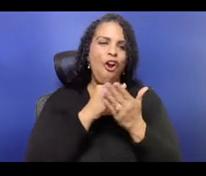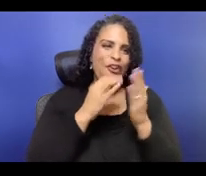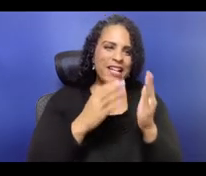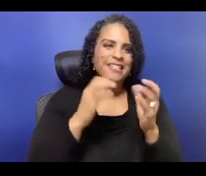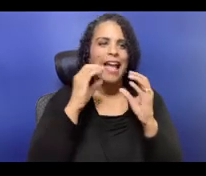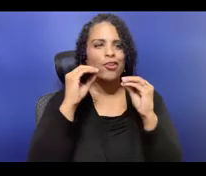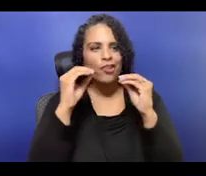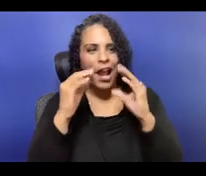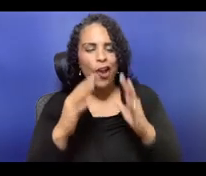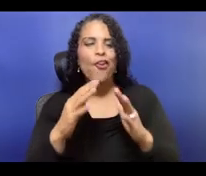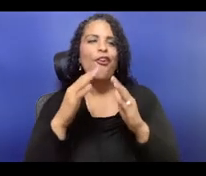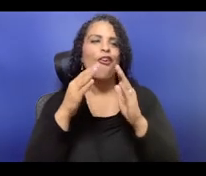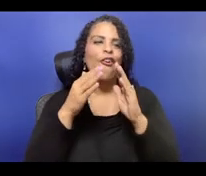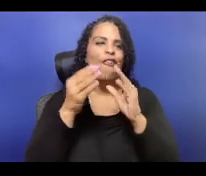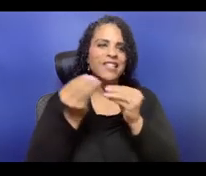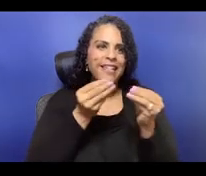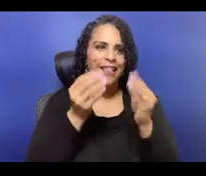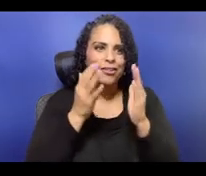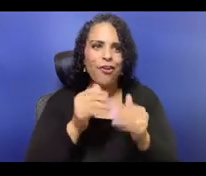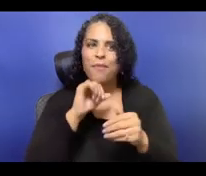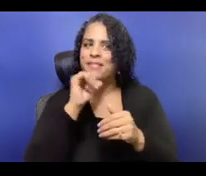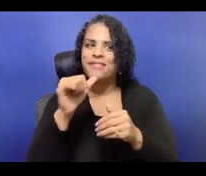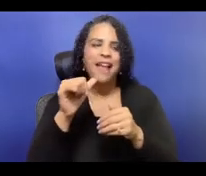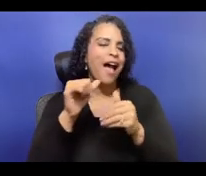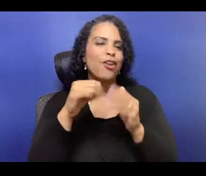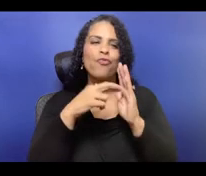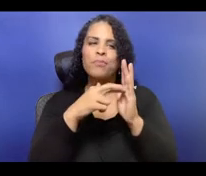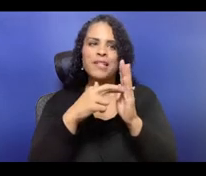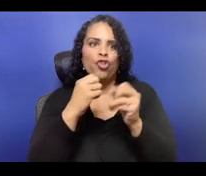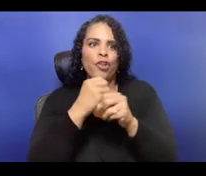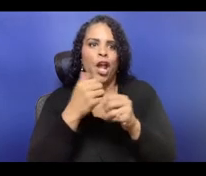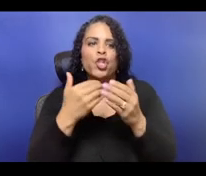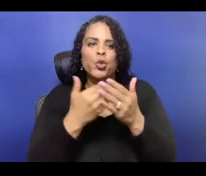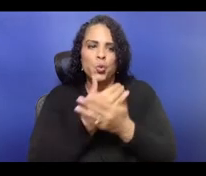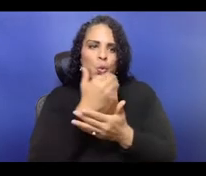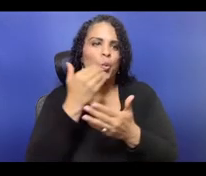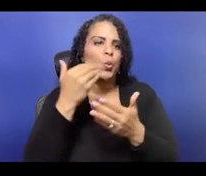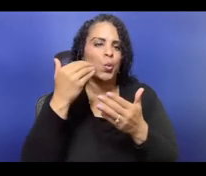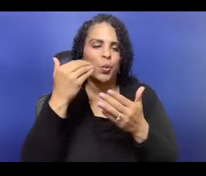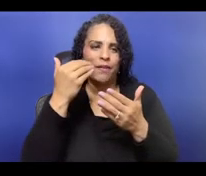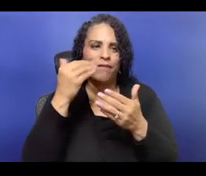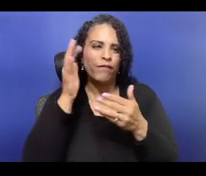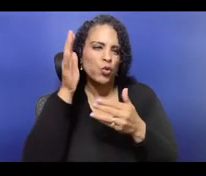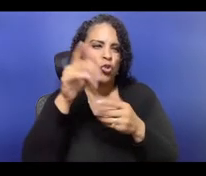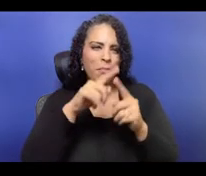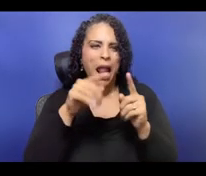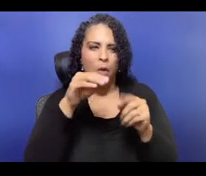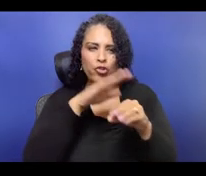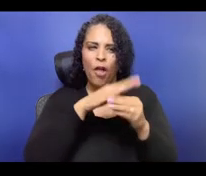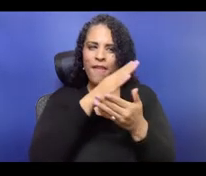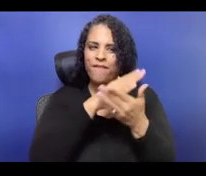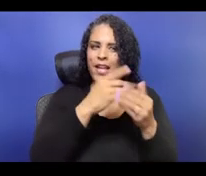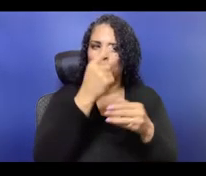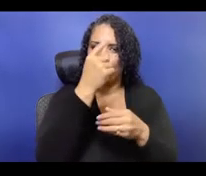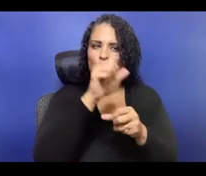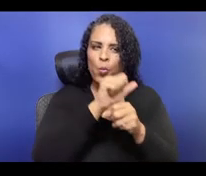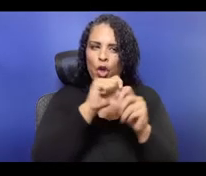and we'll be sure that any links that we talk about end up in the Facebook comment section as well as in the Zoom chat as well.